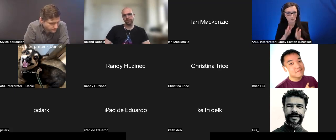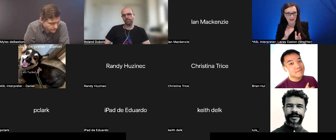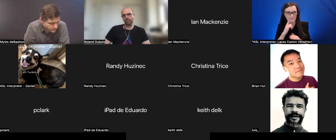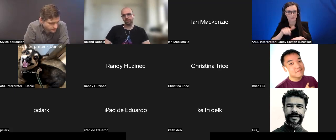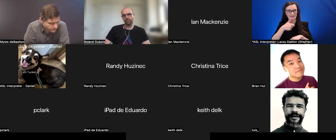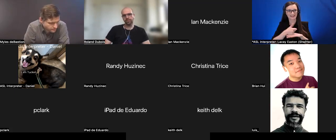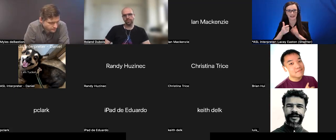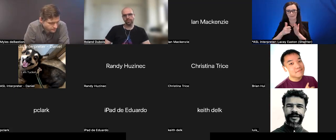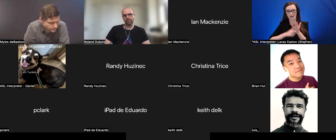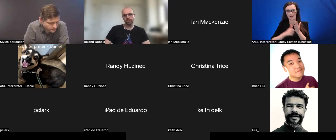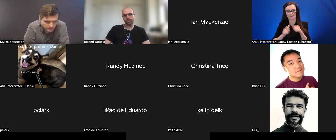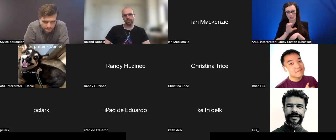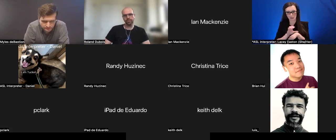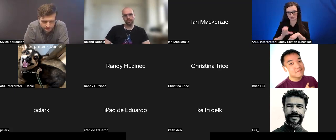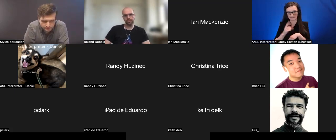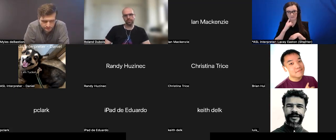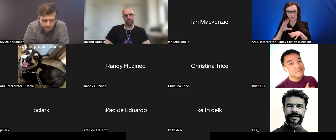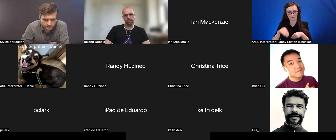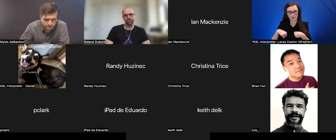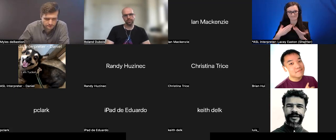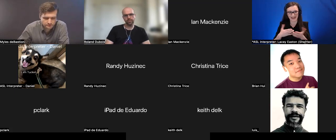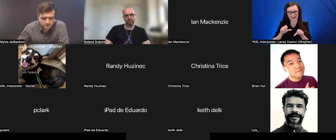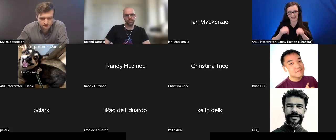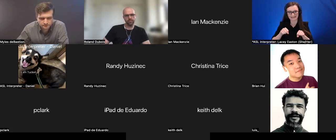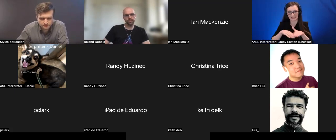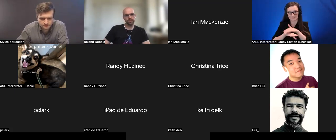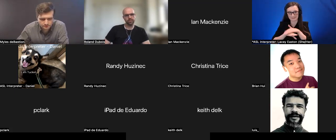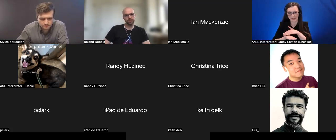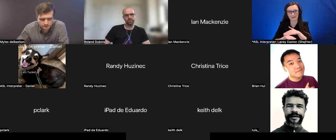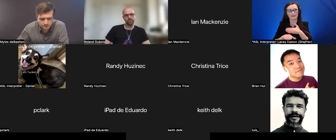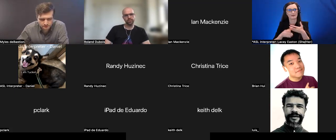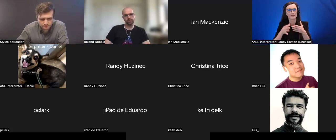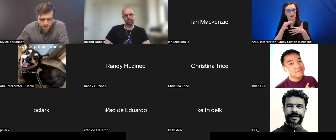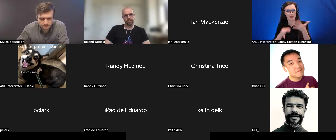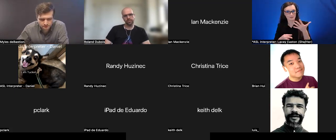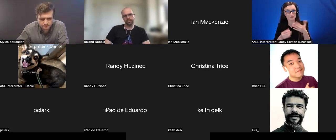accessibility options, if there are tools that exist that make it easier to implement for teams,